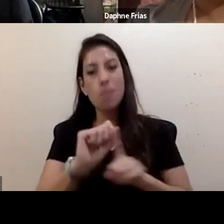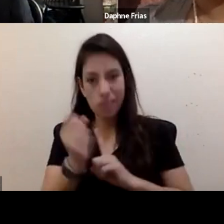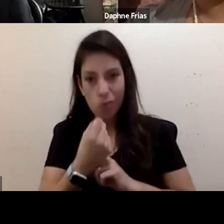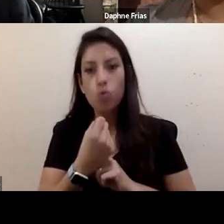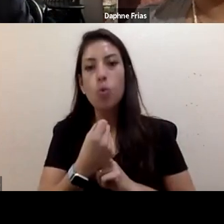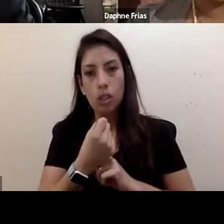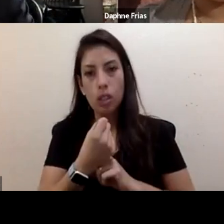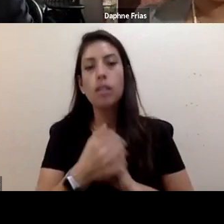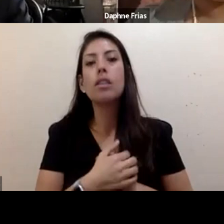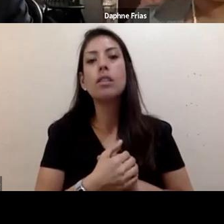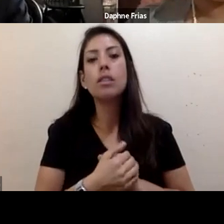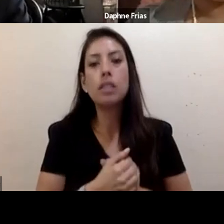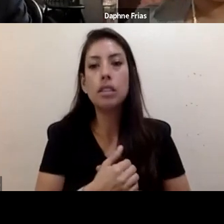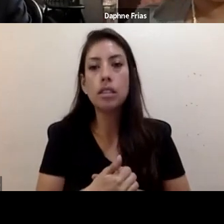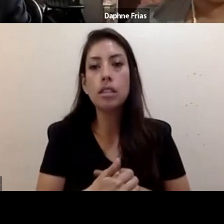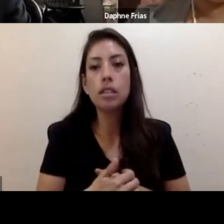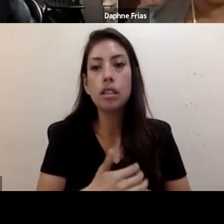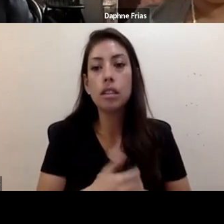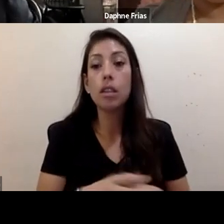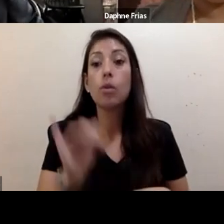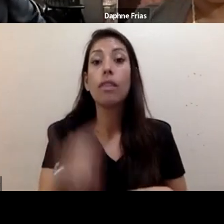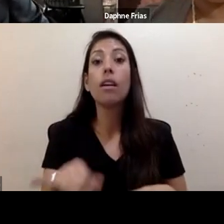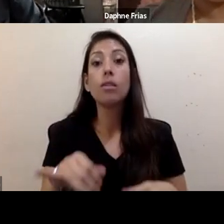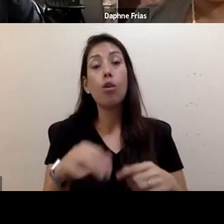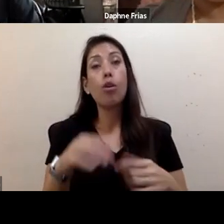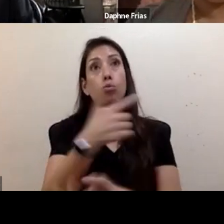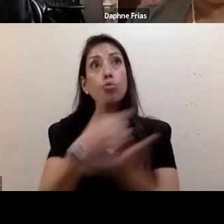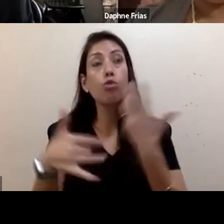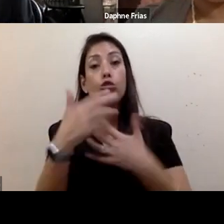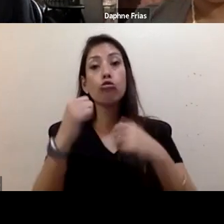These are the social structures that legitimate exclusion